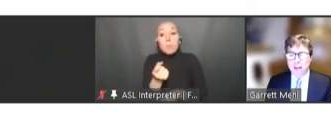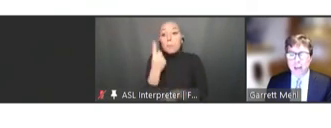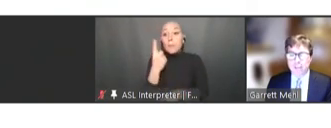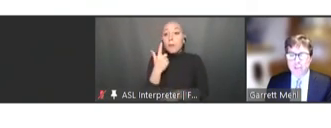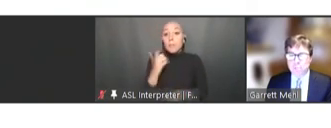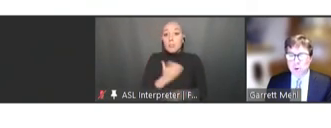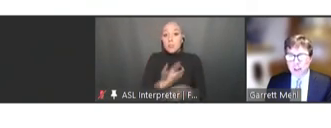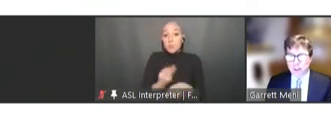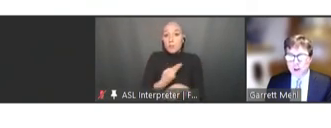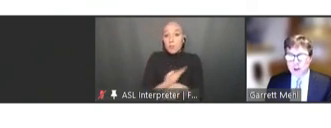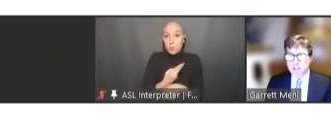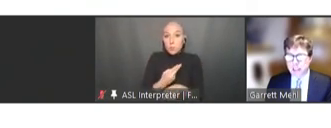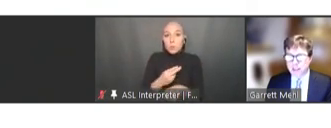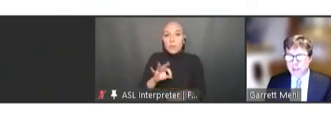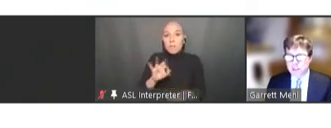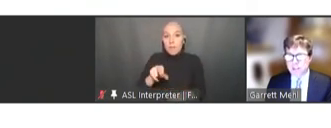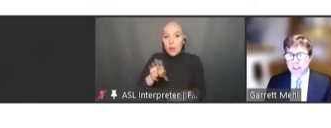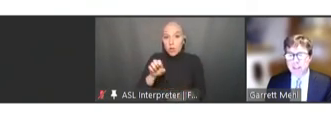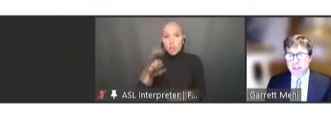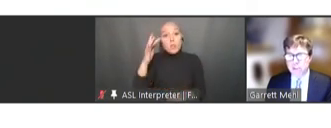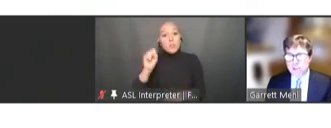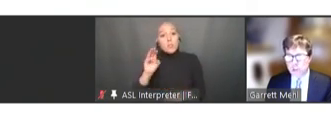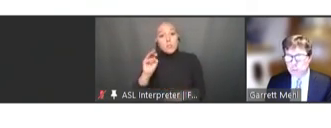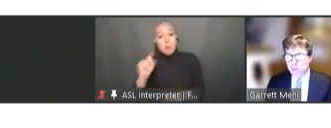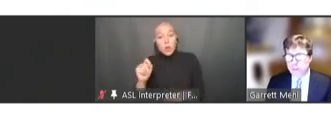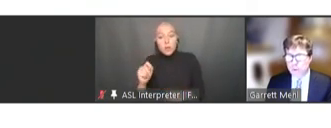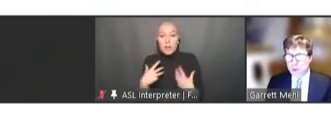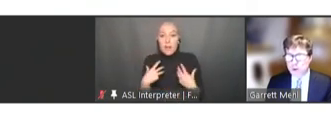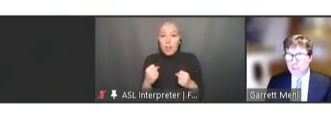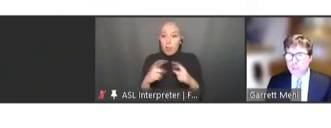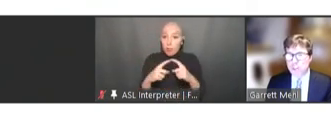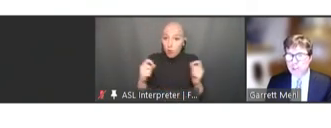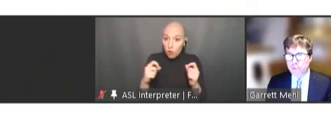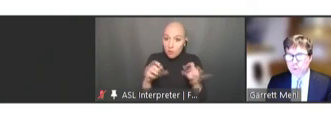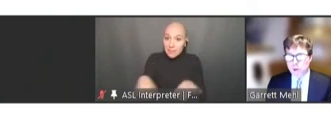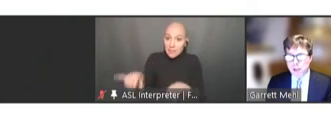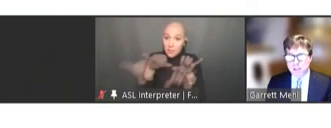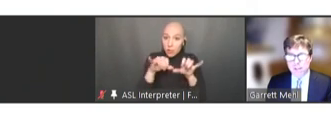and the SMART health card standards, these are durable future-proof digital formats,